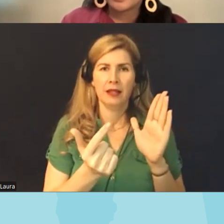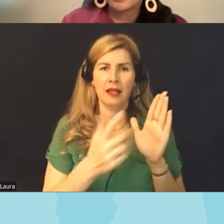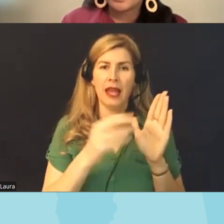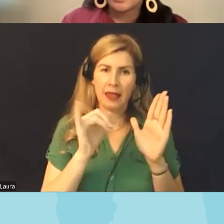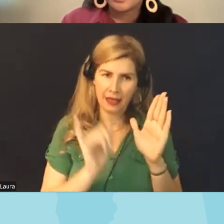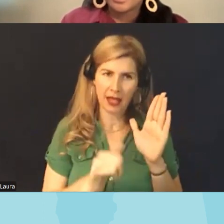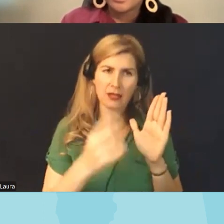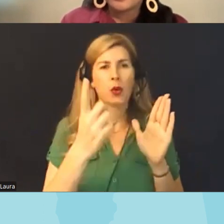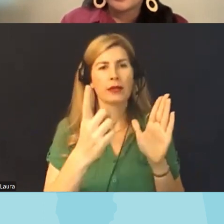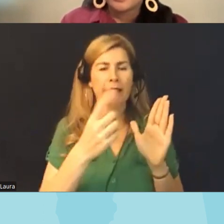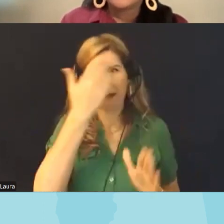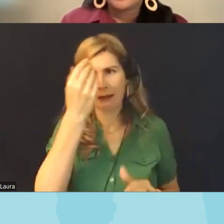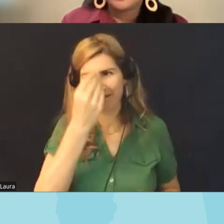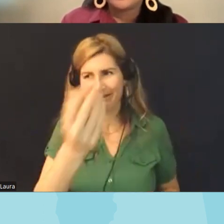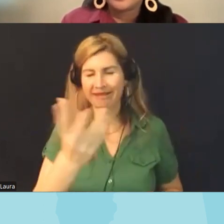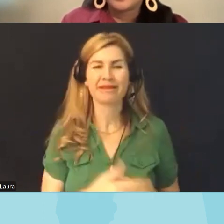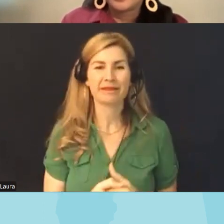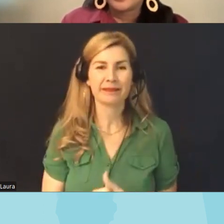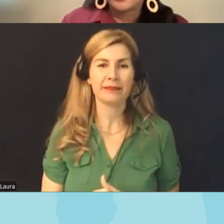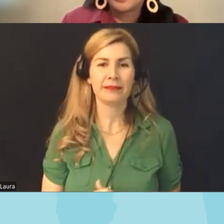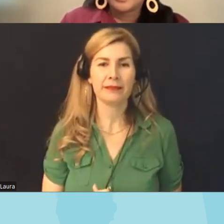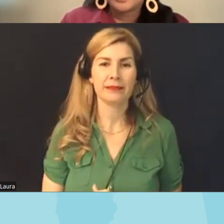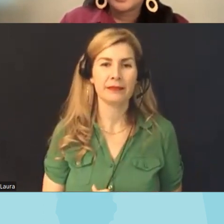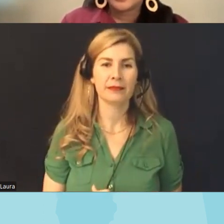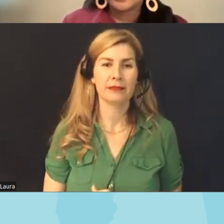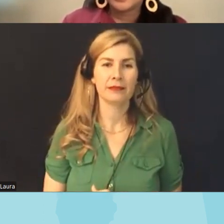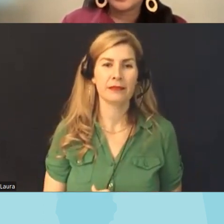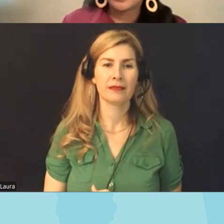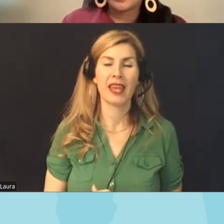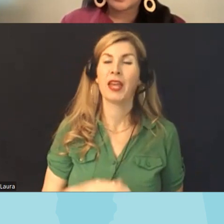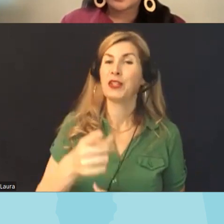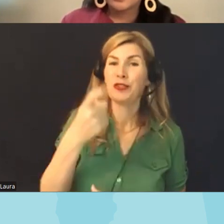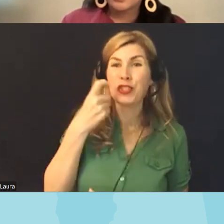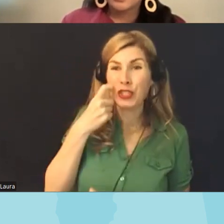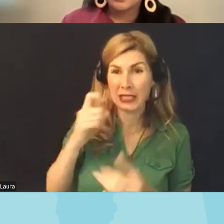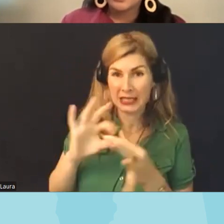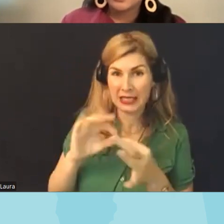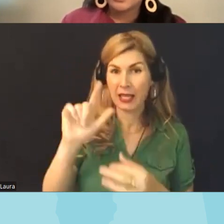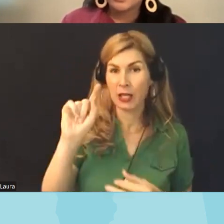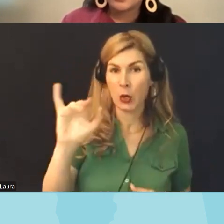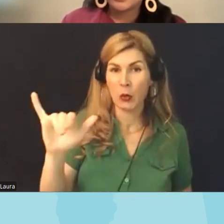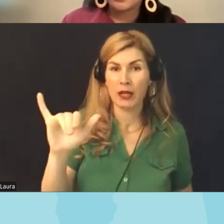that I forgot to mention sorry going off of what you just said Tony I would say